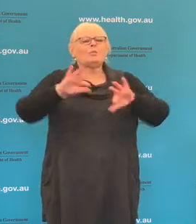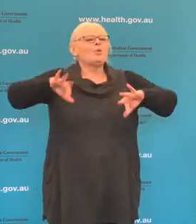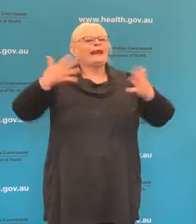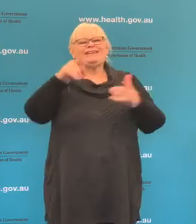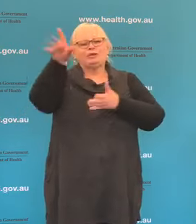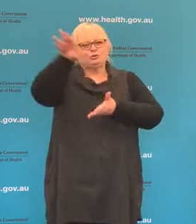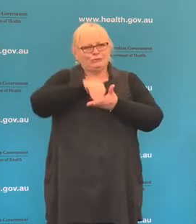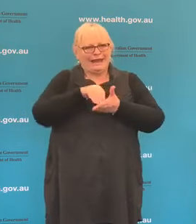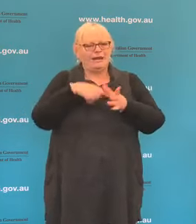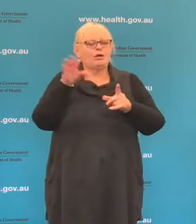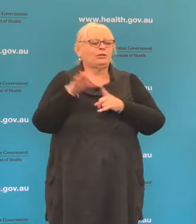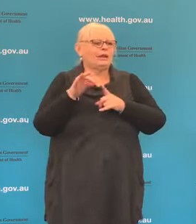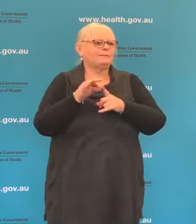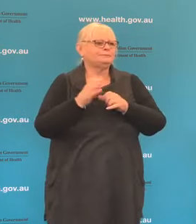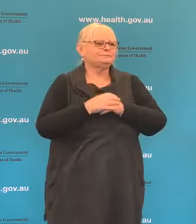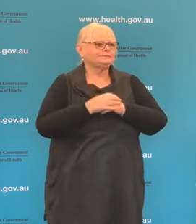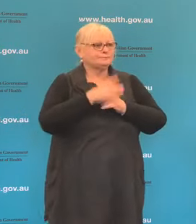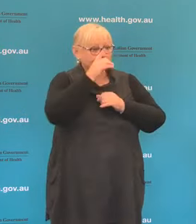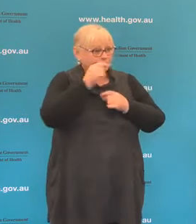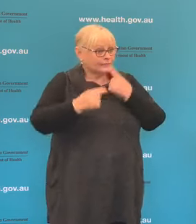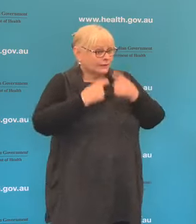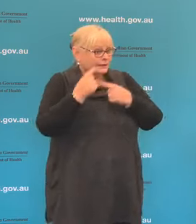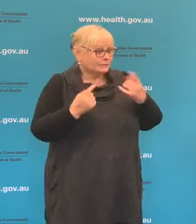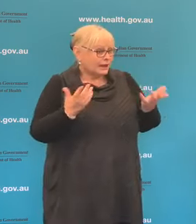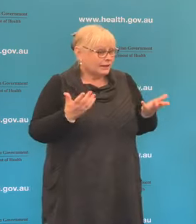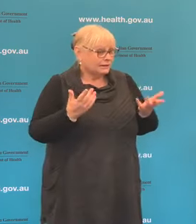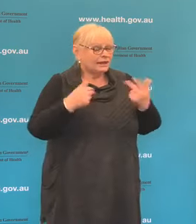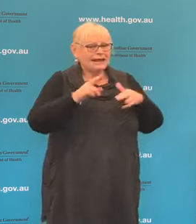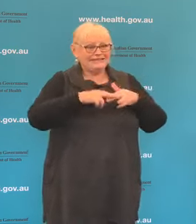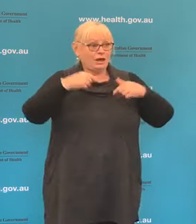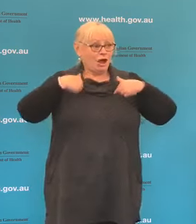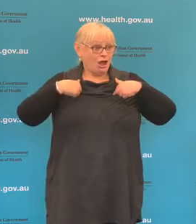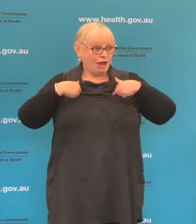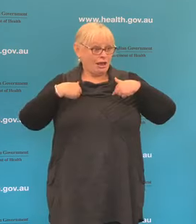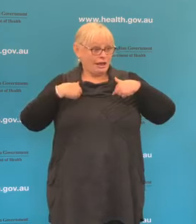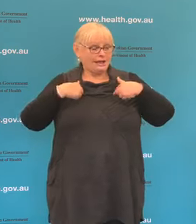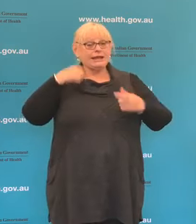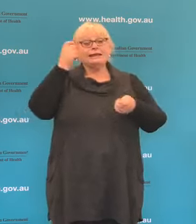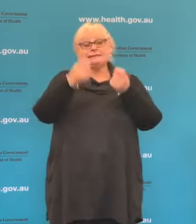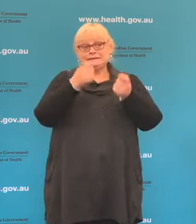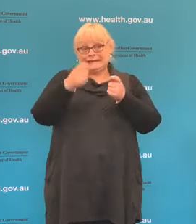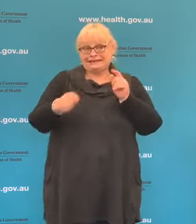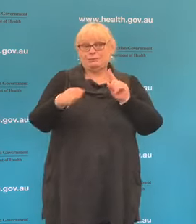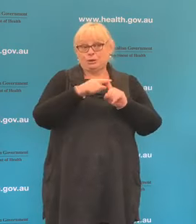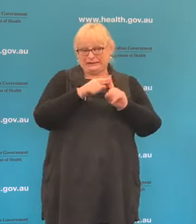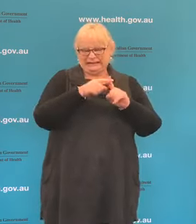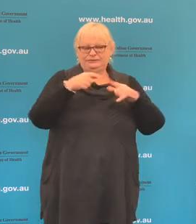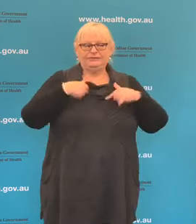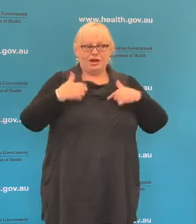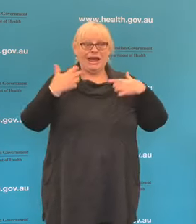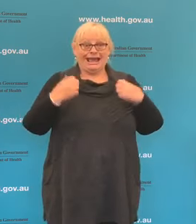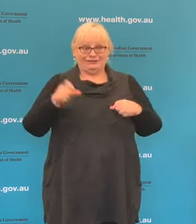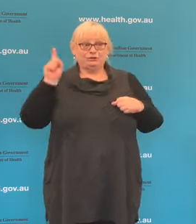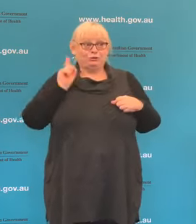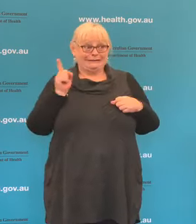So can you explain for example, if I tested positive to coronavirus today, I have the app.